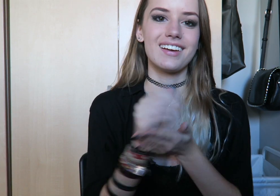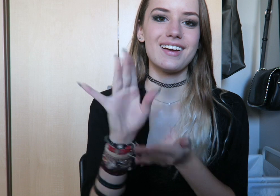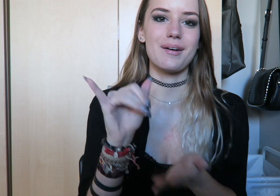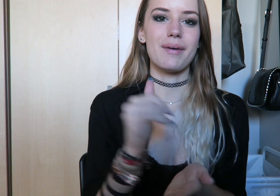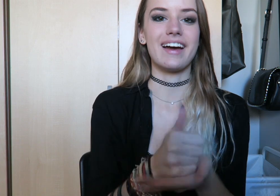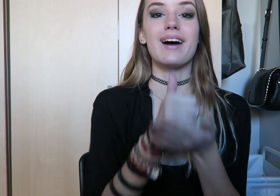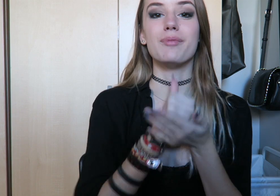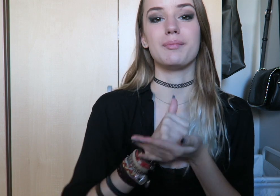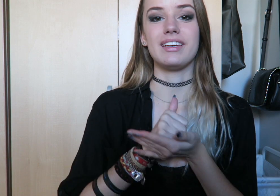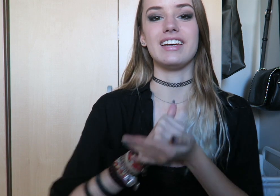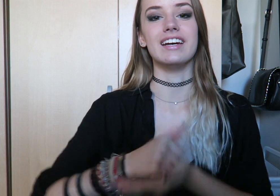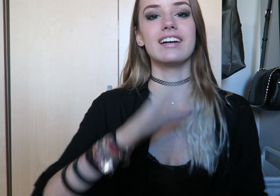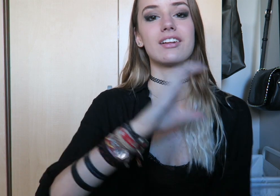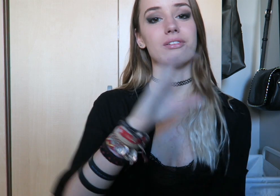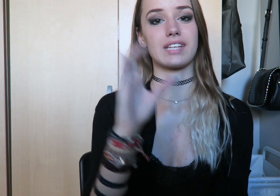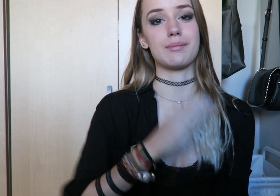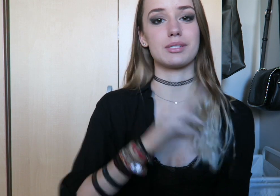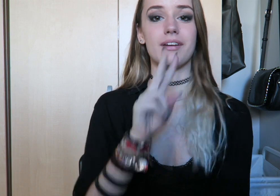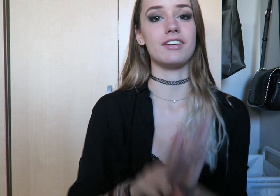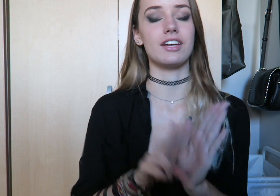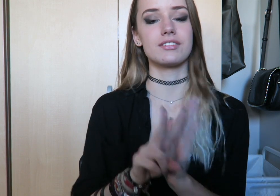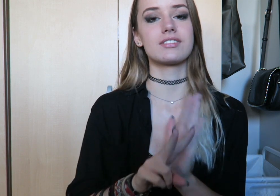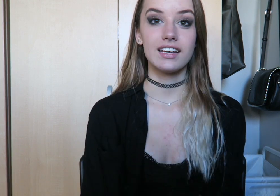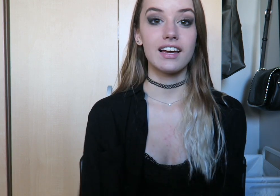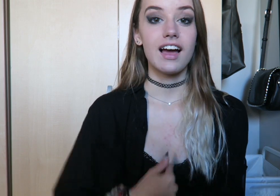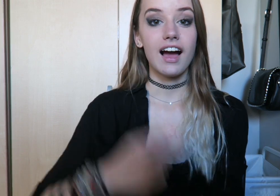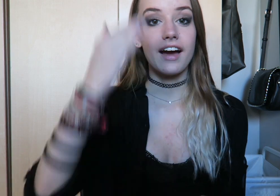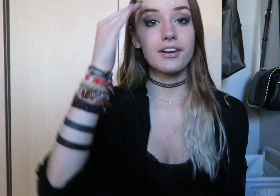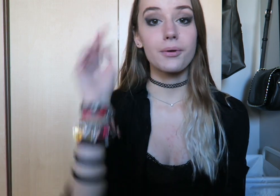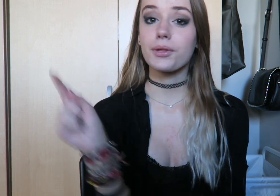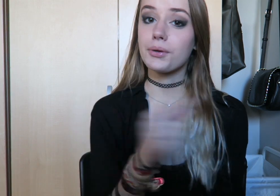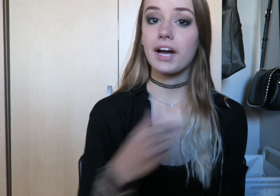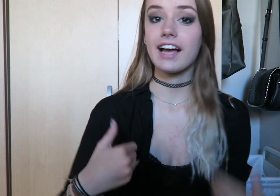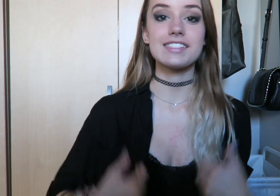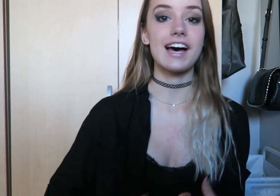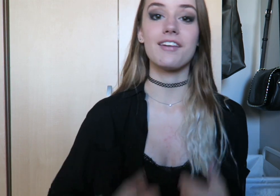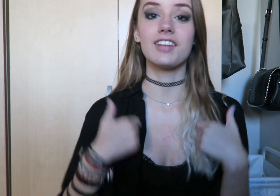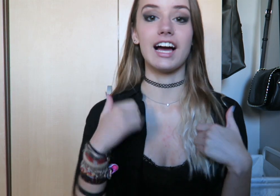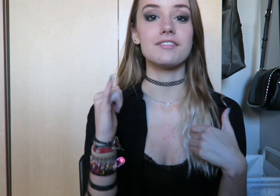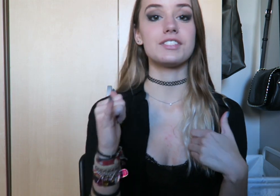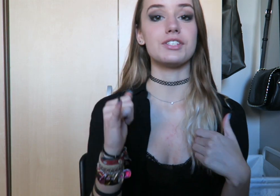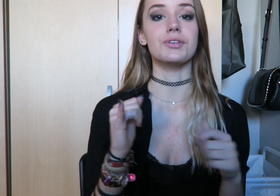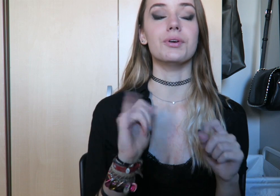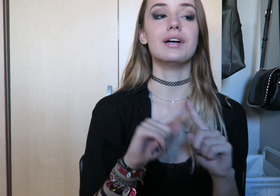by helping me closed caption my videos I know that you guys have lives too